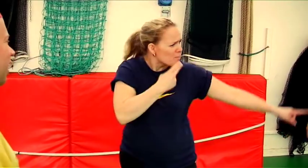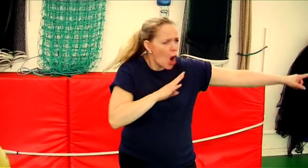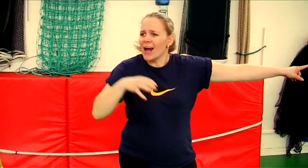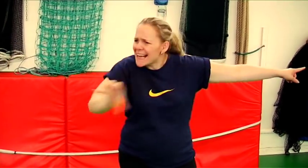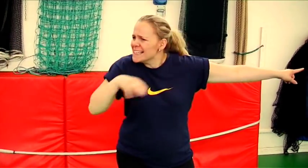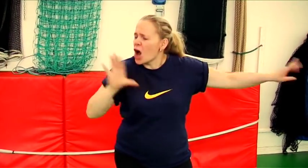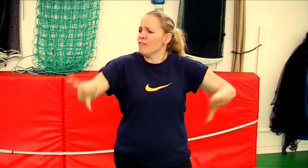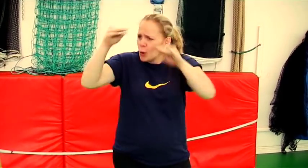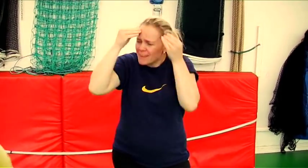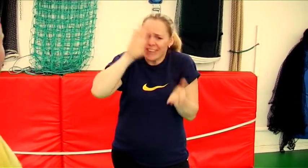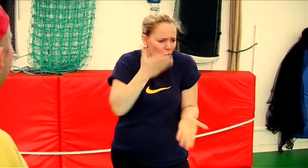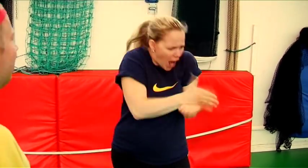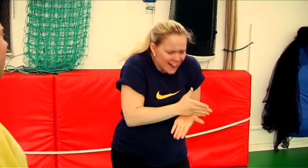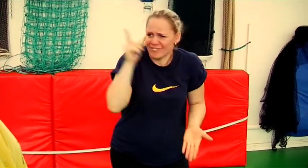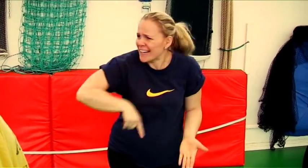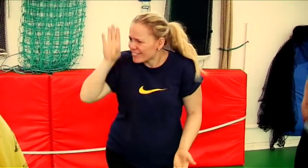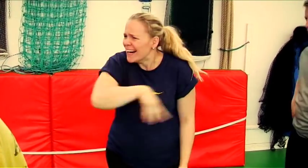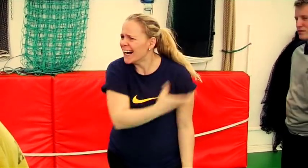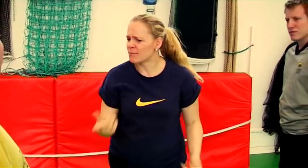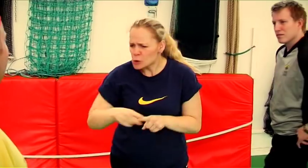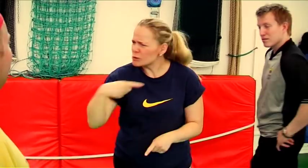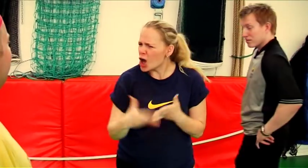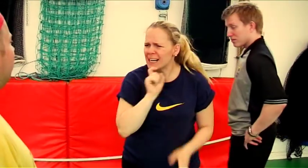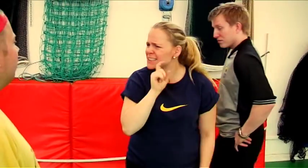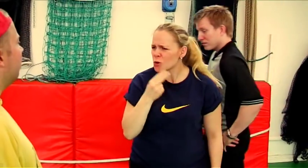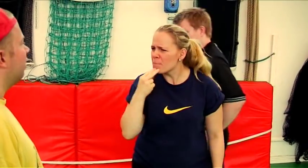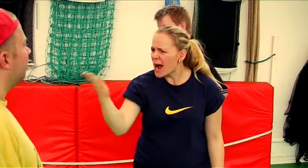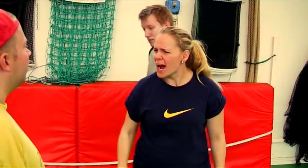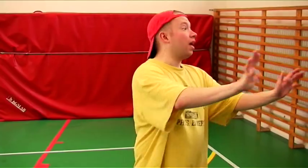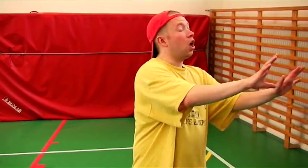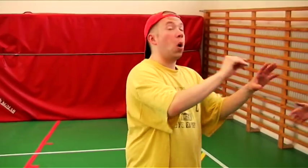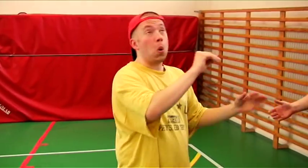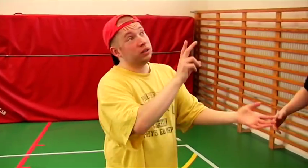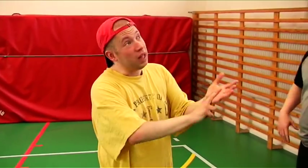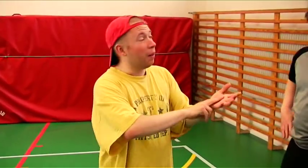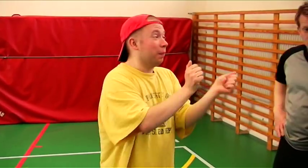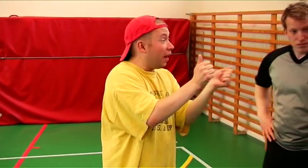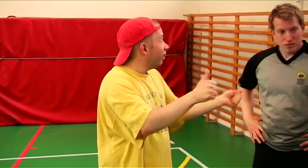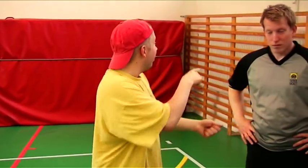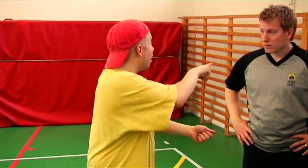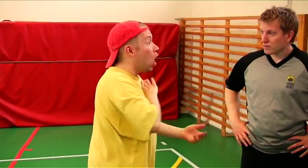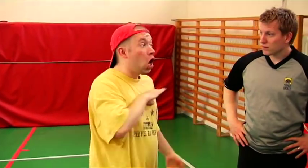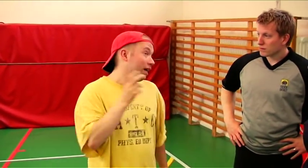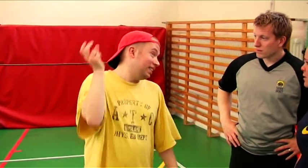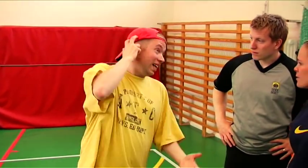The referee has license and is educated and knows what's right and wrong! And we won't criticize the referee! True, but he has CI so...